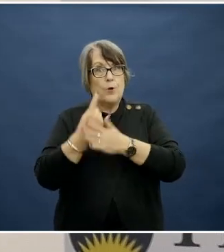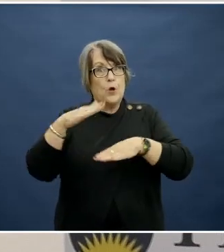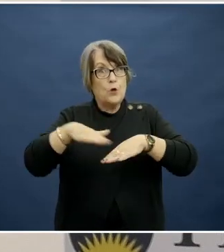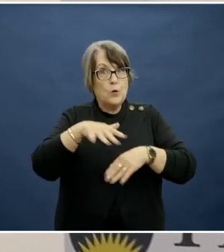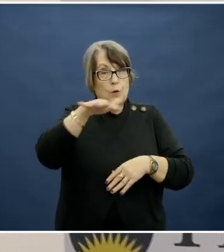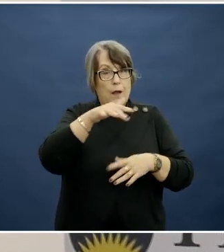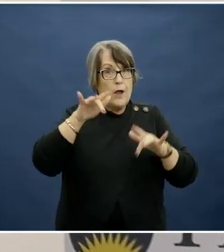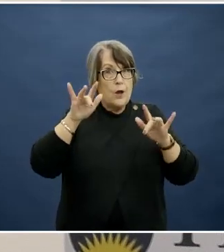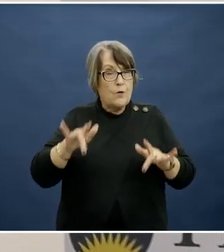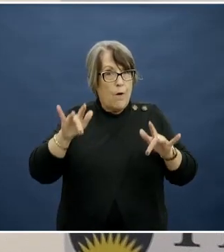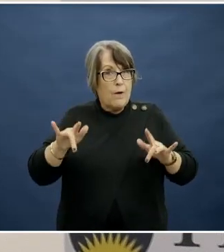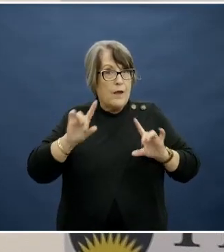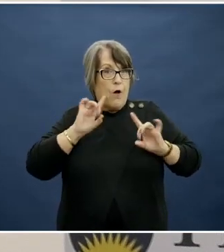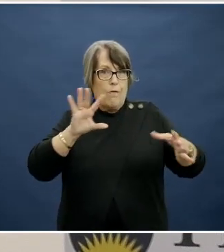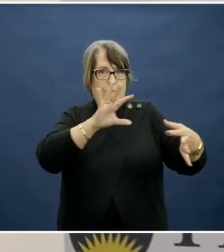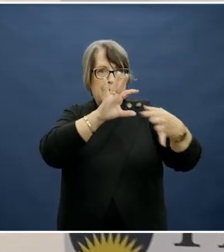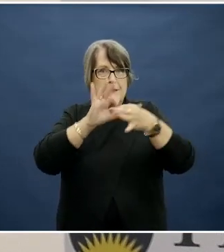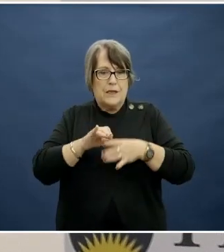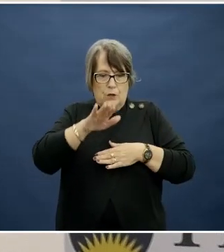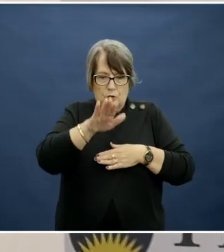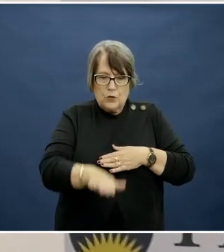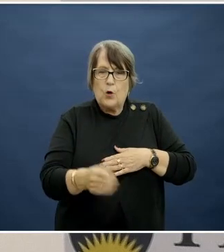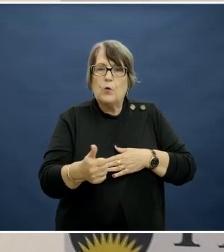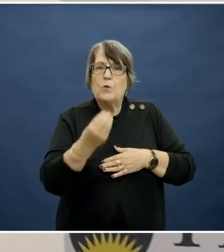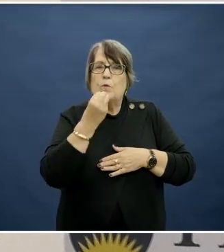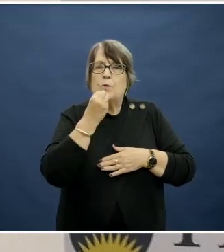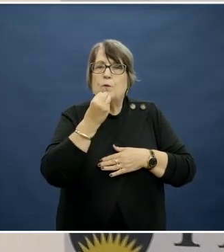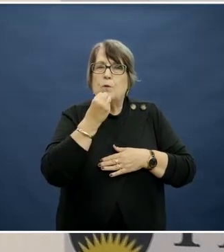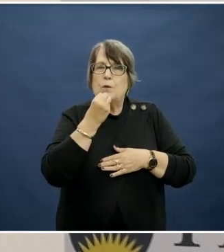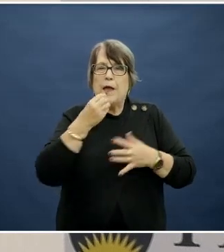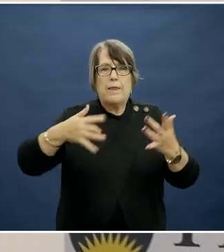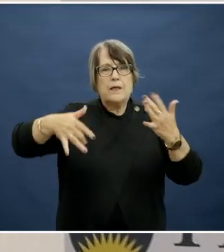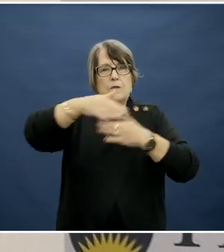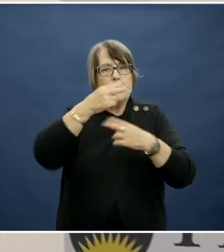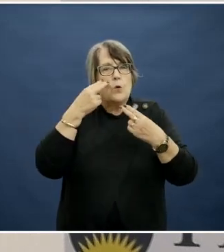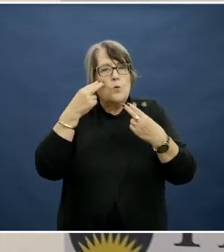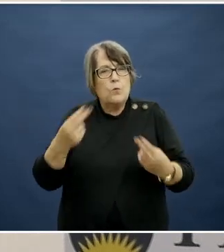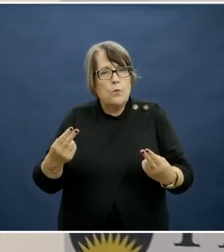not have an obvious link to child nutrition, and that's the social norms around how we